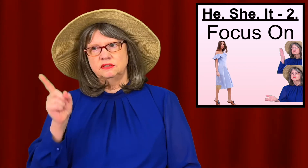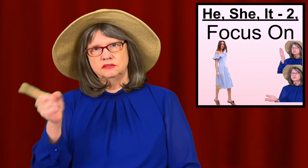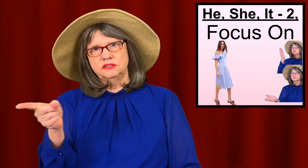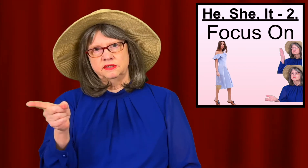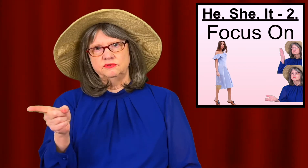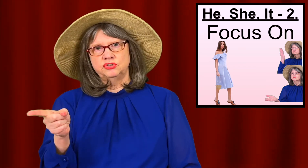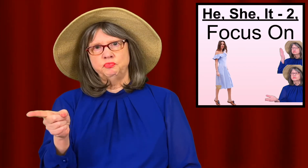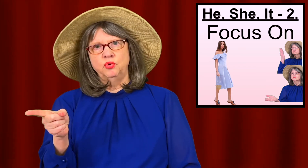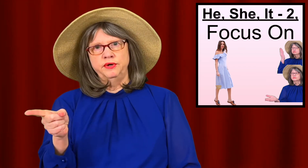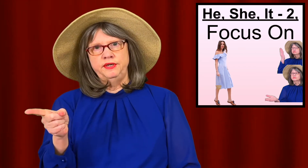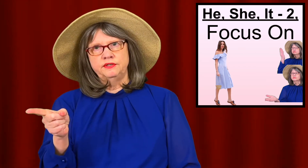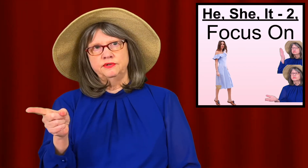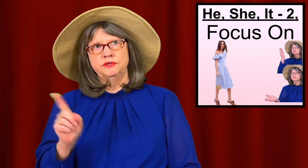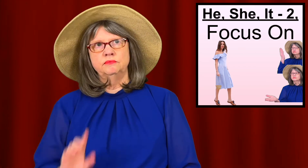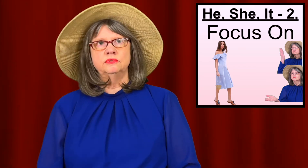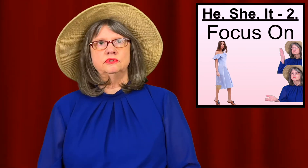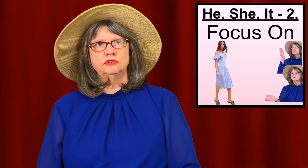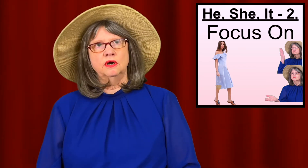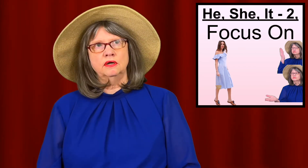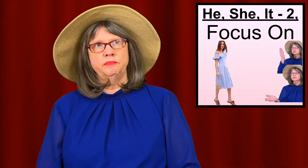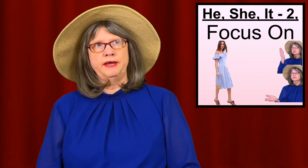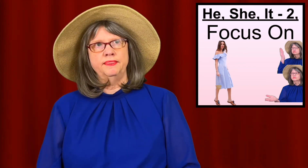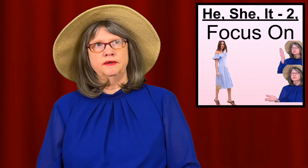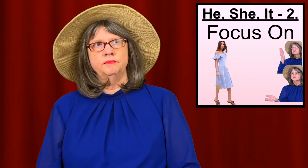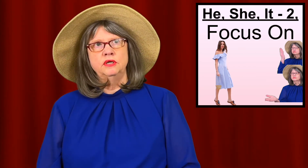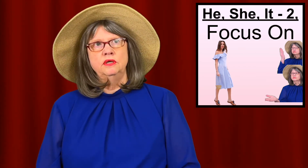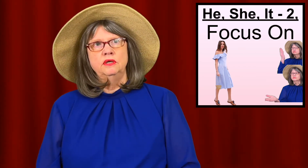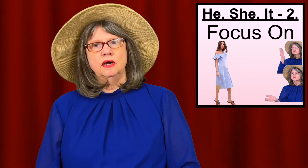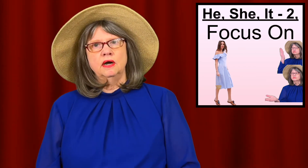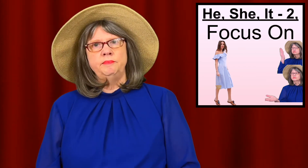instead of just pointing to them to talk about them, I'm